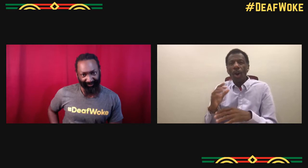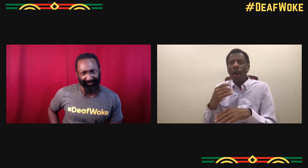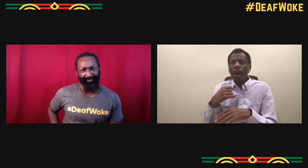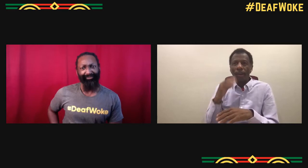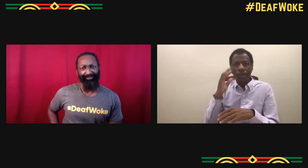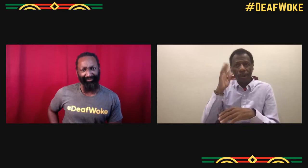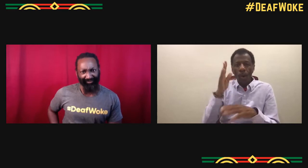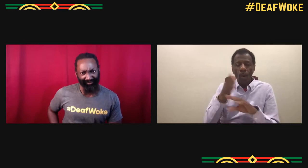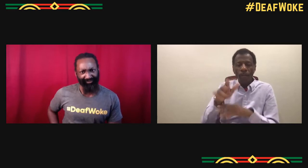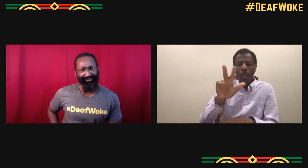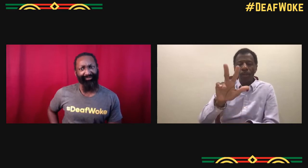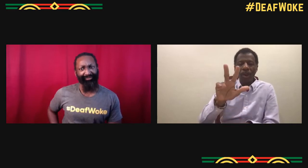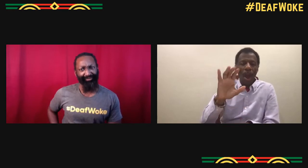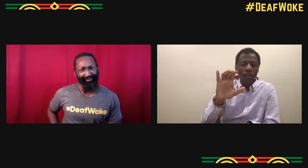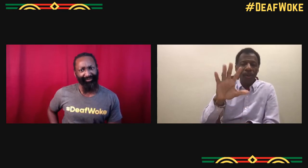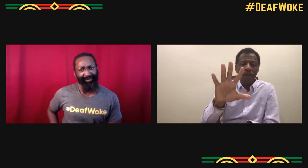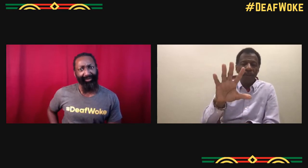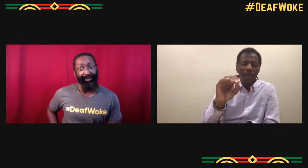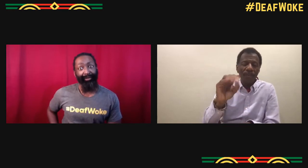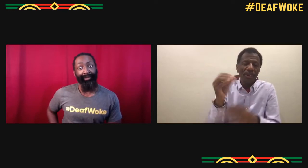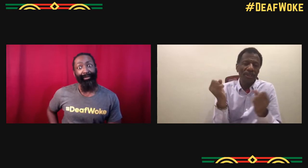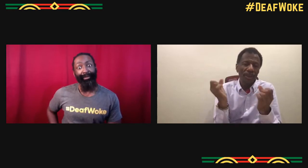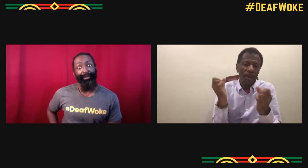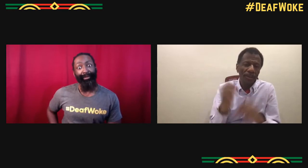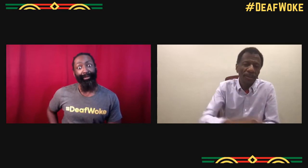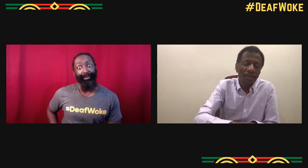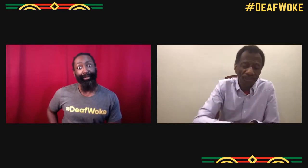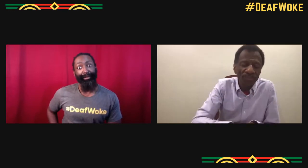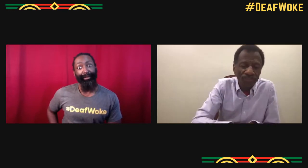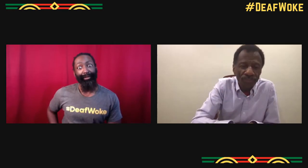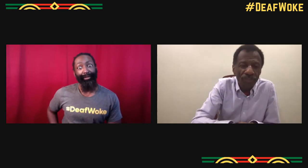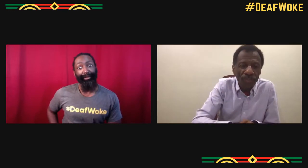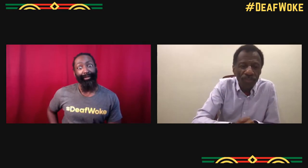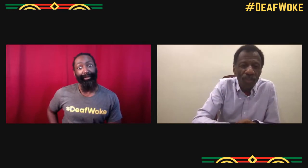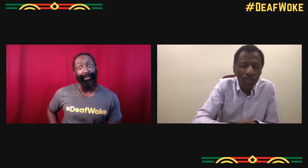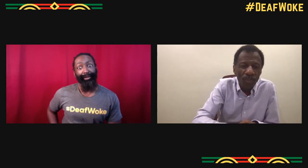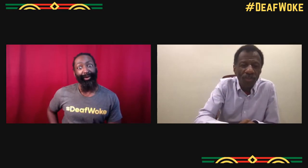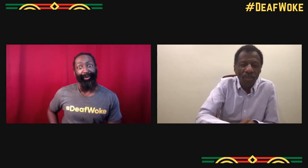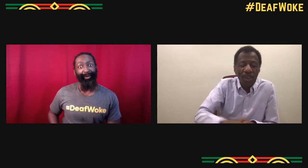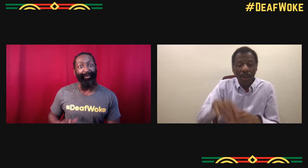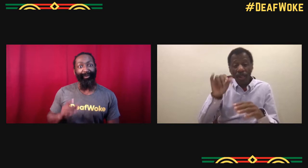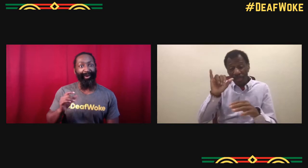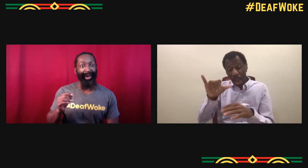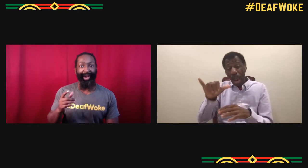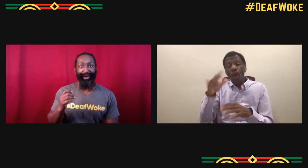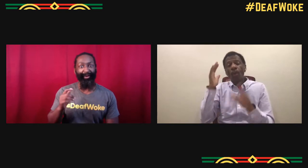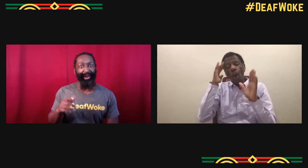So it's a kind of a built in "Avatar." So it's about 3,500 signs